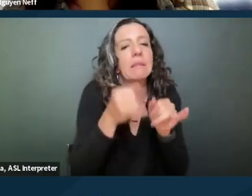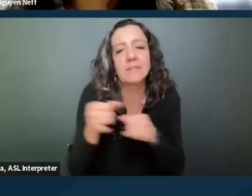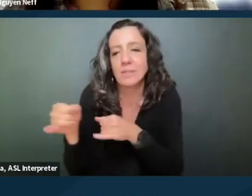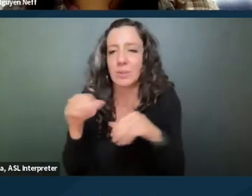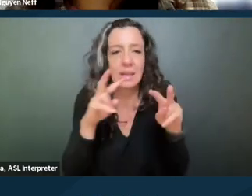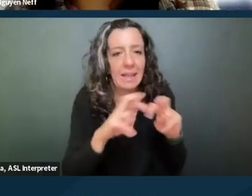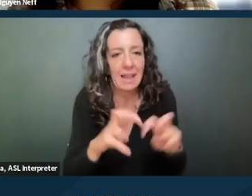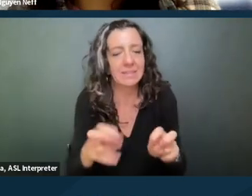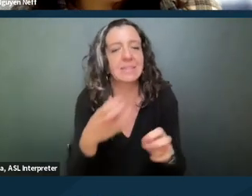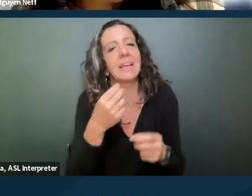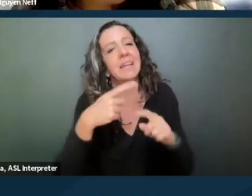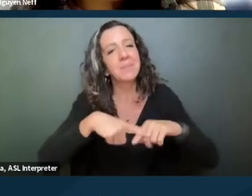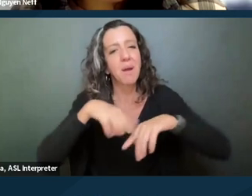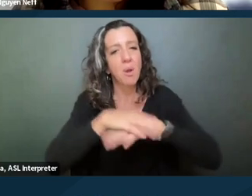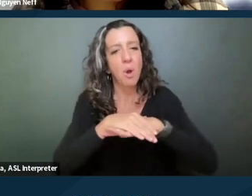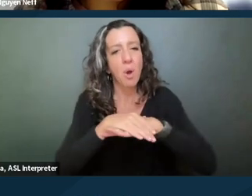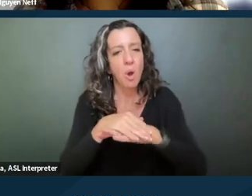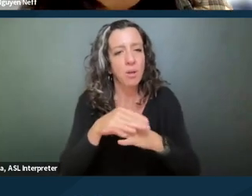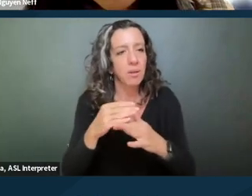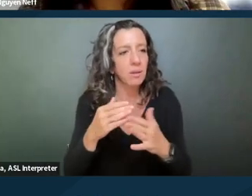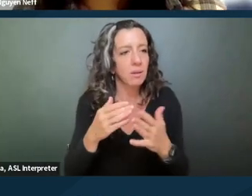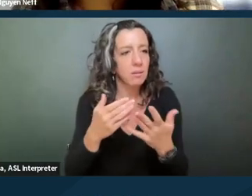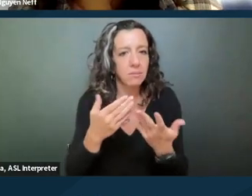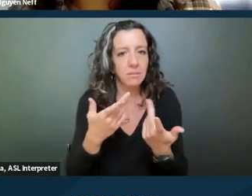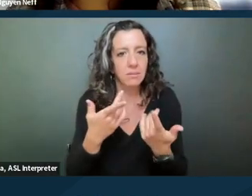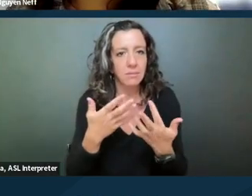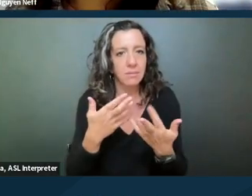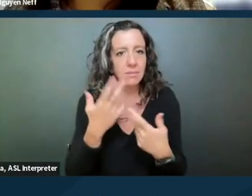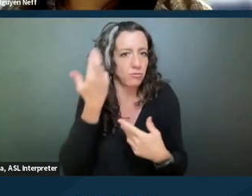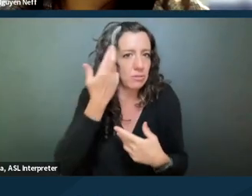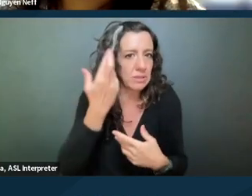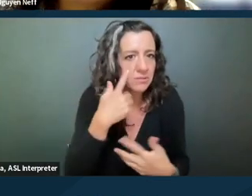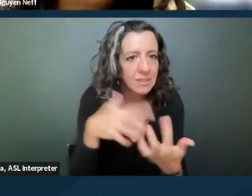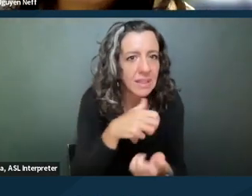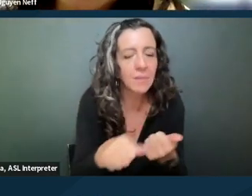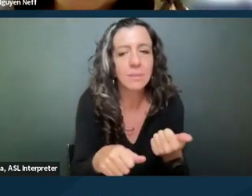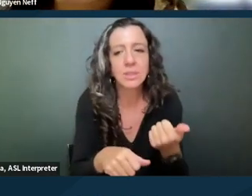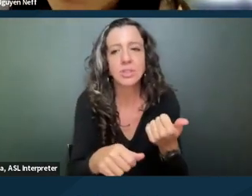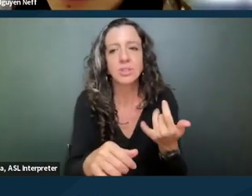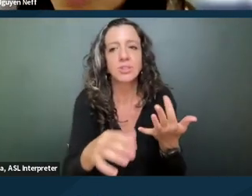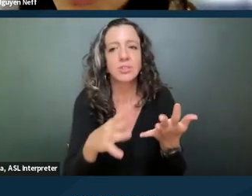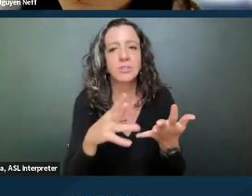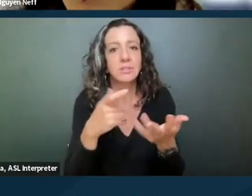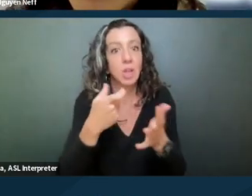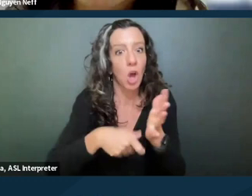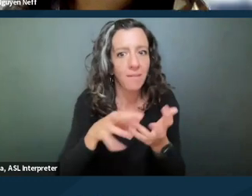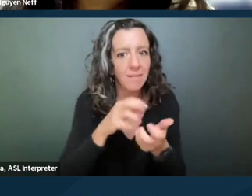that's gonna depend on the basis for the damage, the cost of the damage and stuff like that.